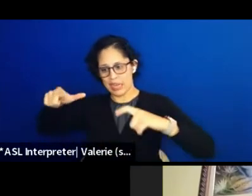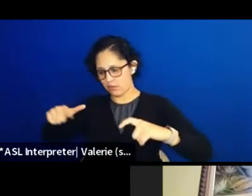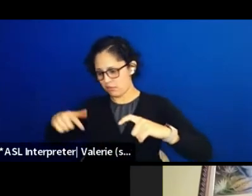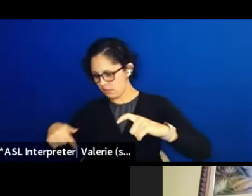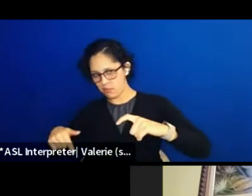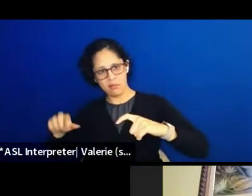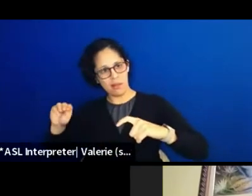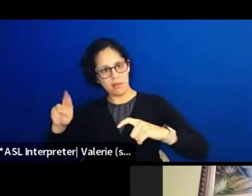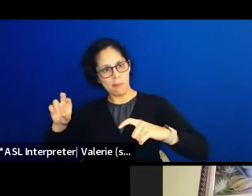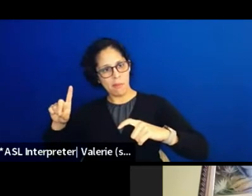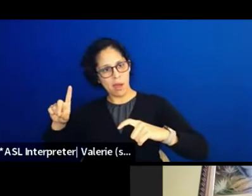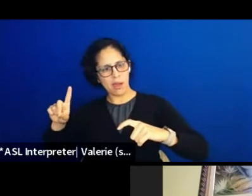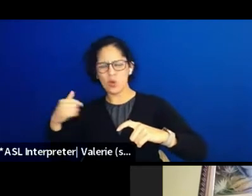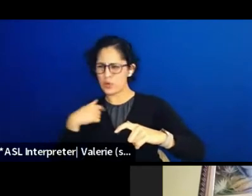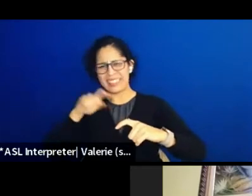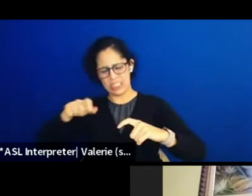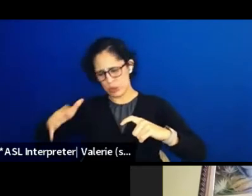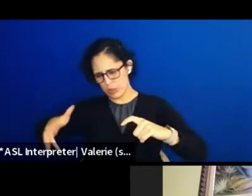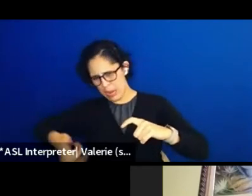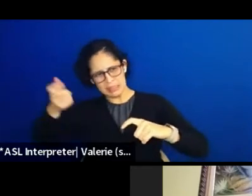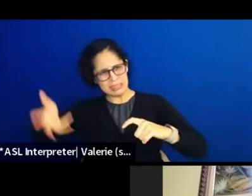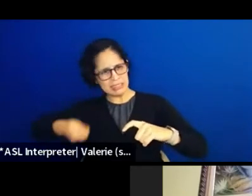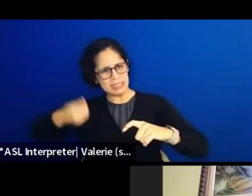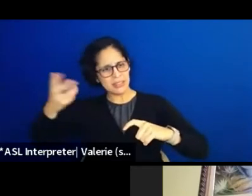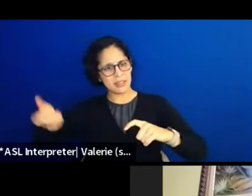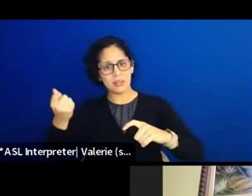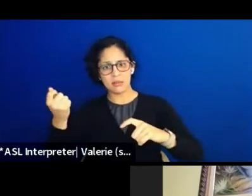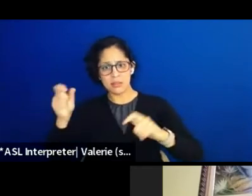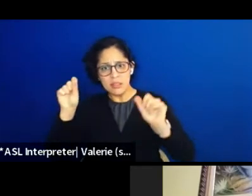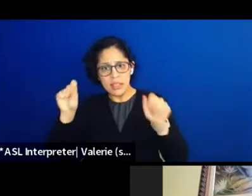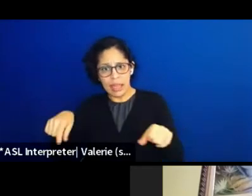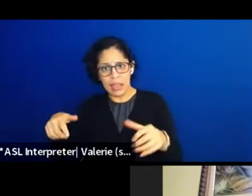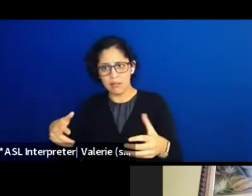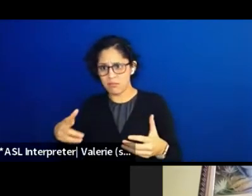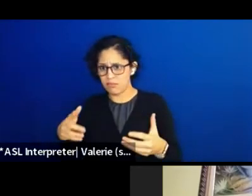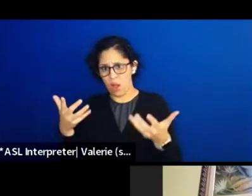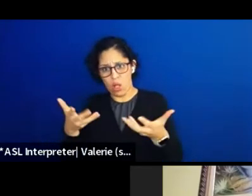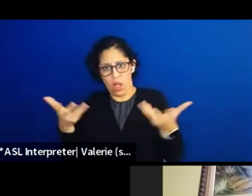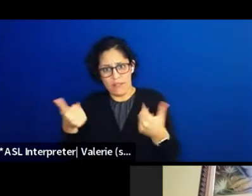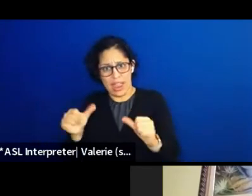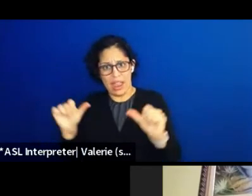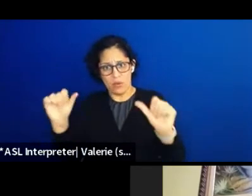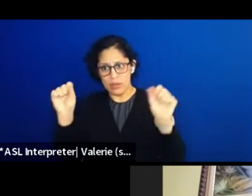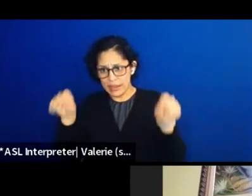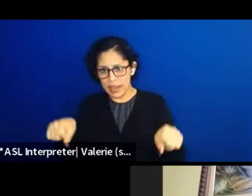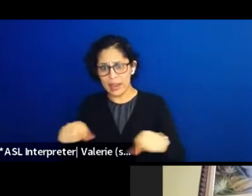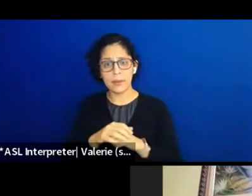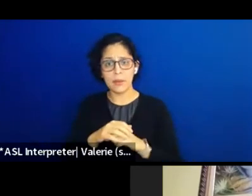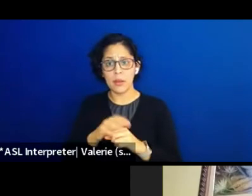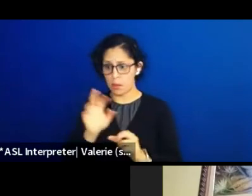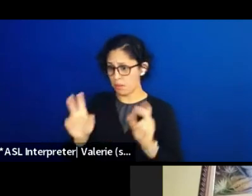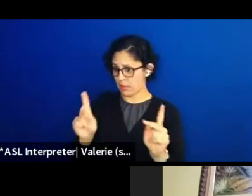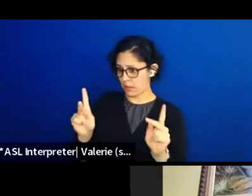That's a big Herculean effort, but it can be done. People put that pollution in there. People are gonna take it out.